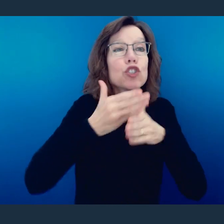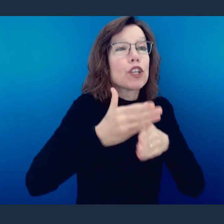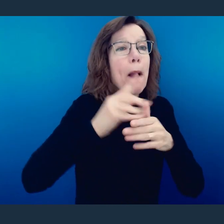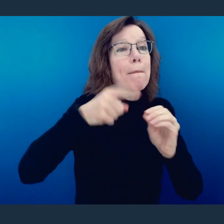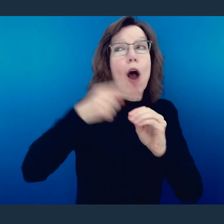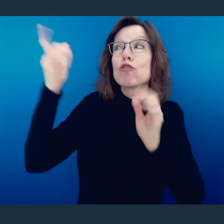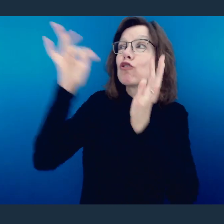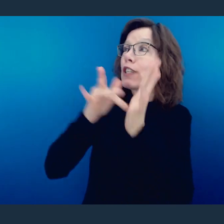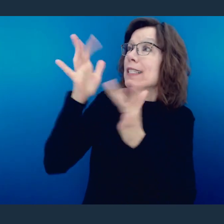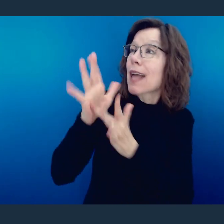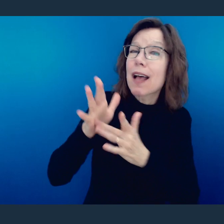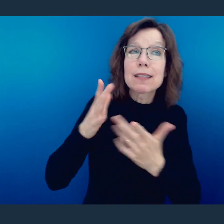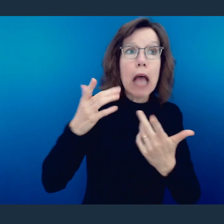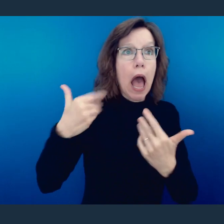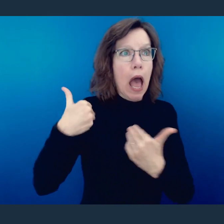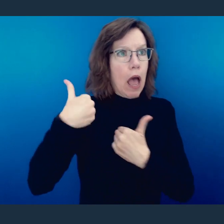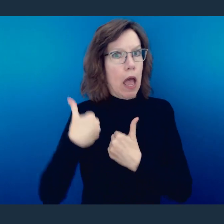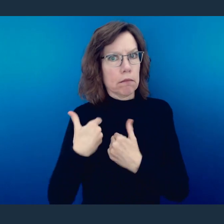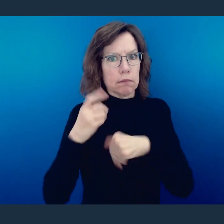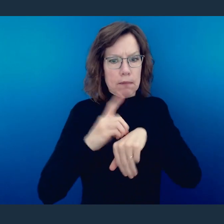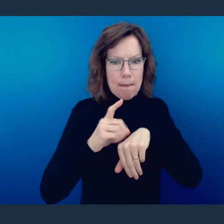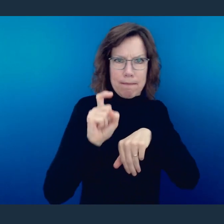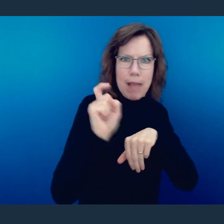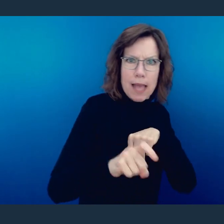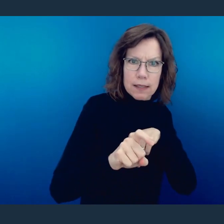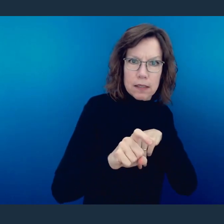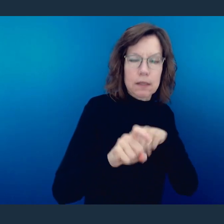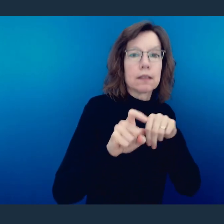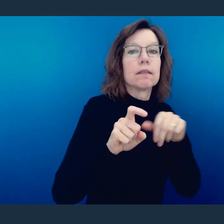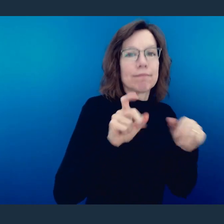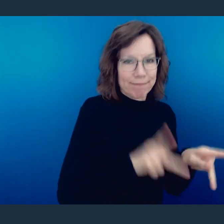like he referred to the gospel. He was obligated to share the gospel. And in the same way he